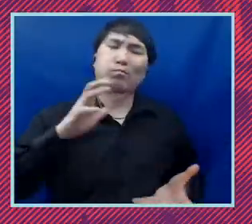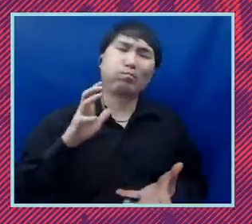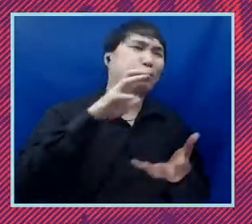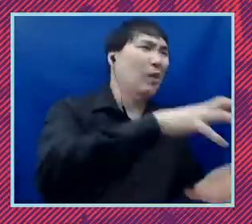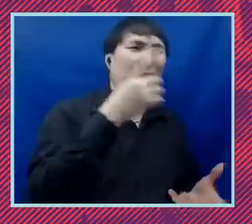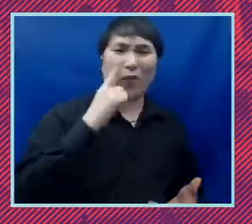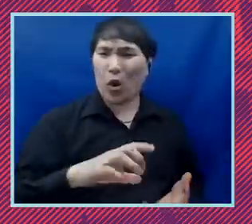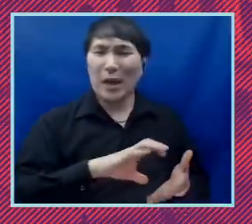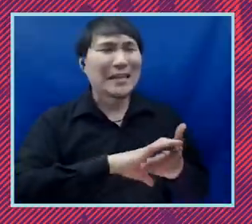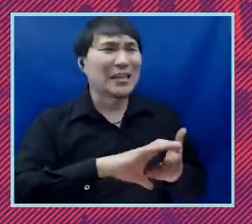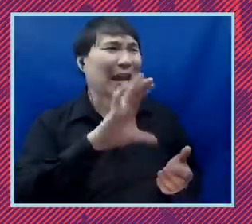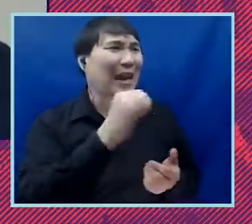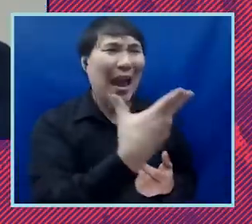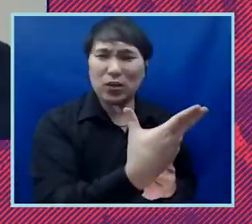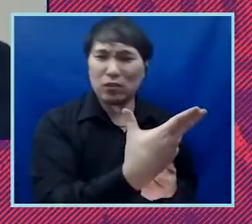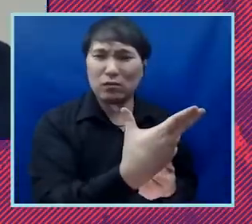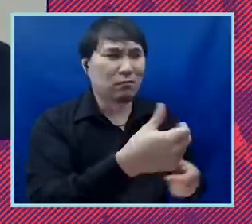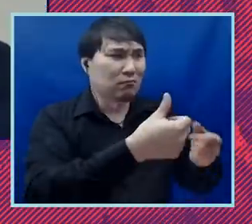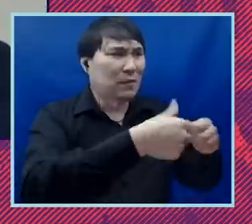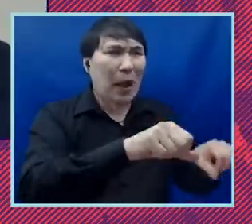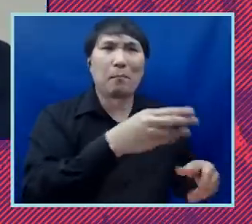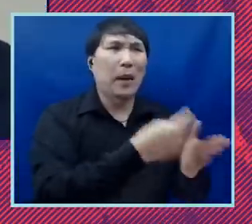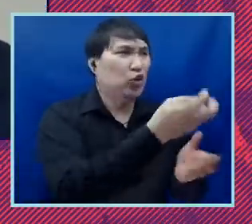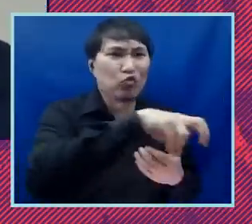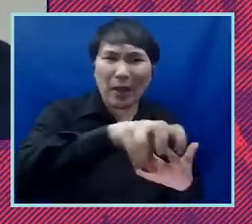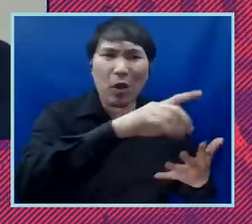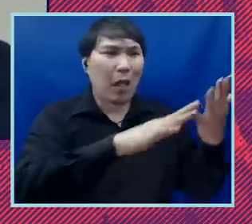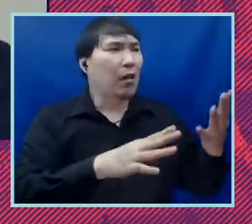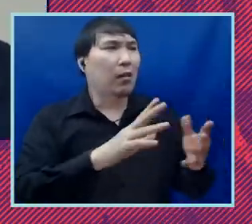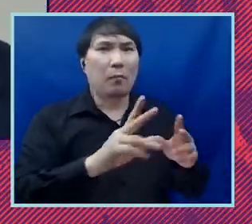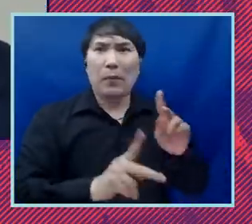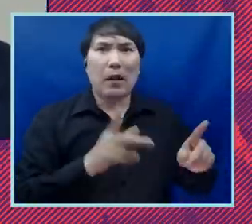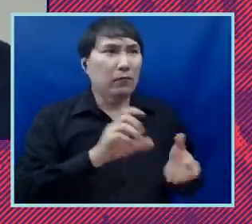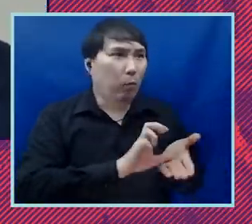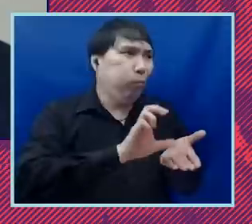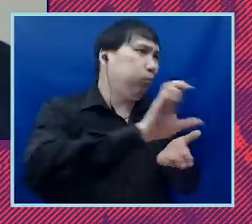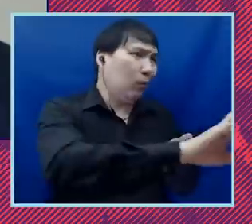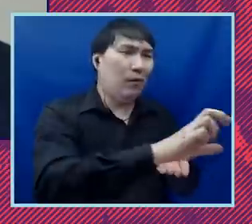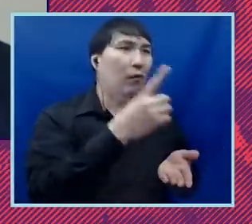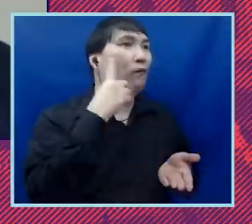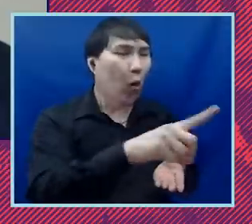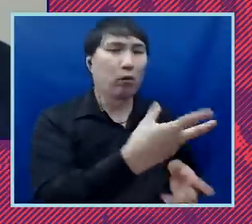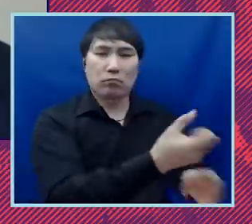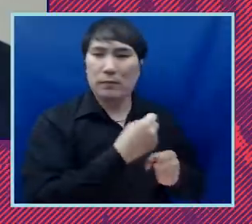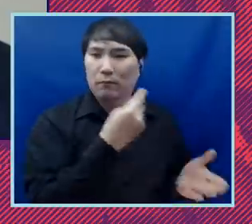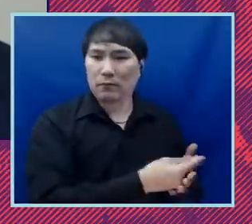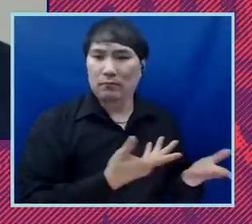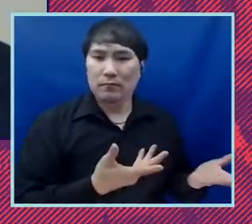cashing like um money transfers and so forth post offices already have the authority according to